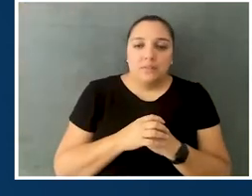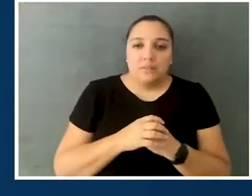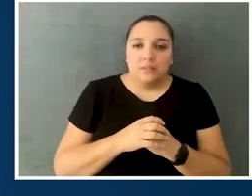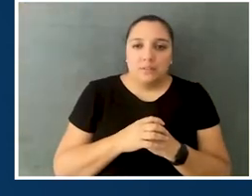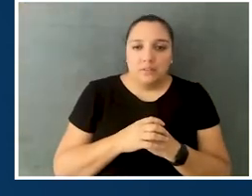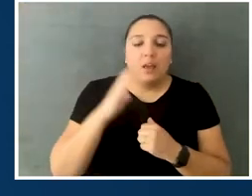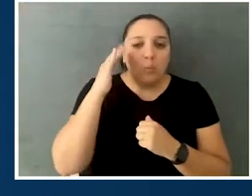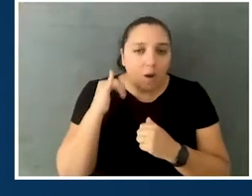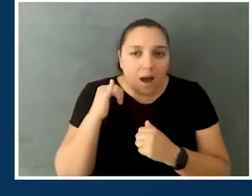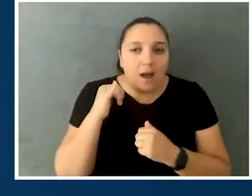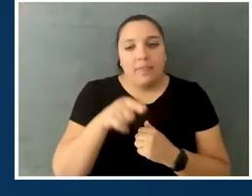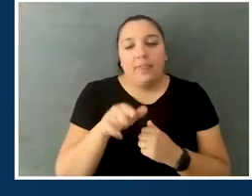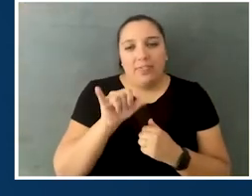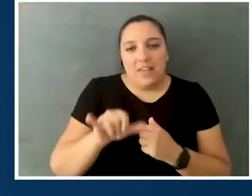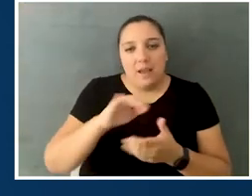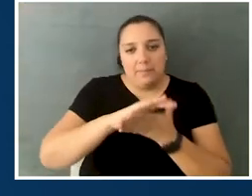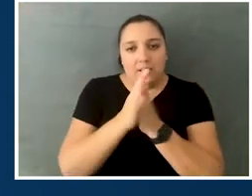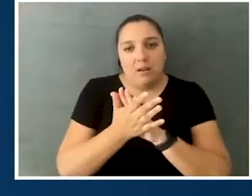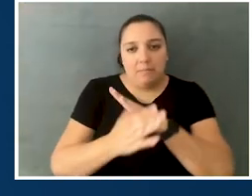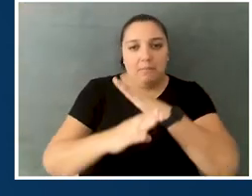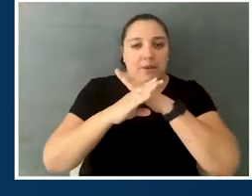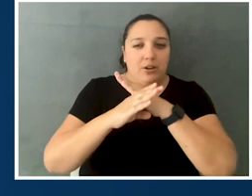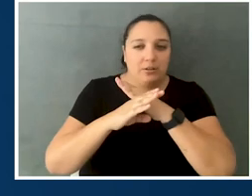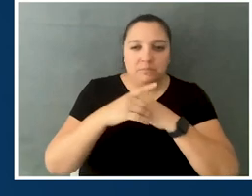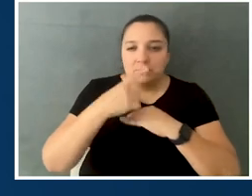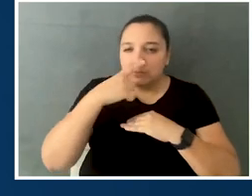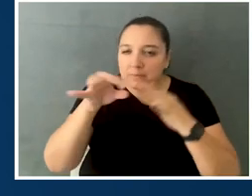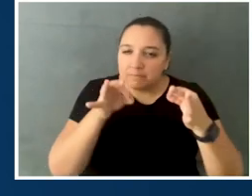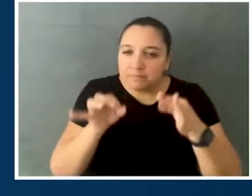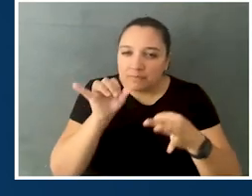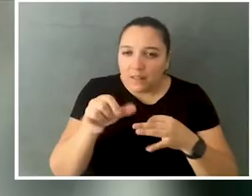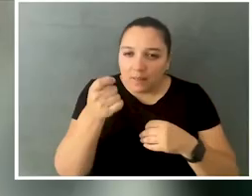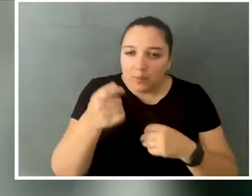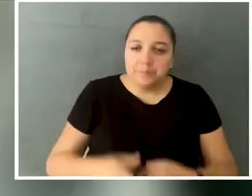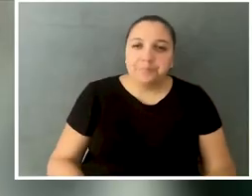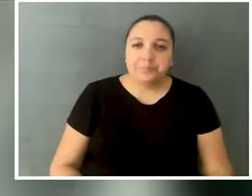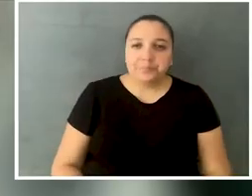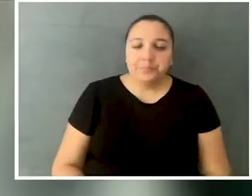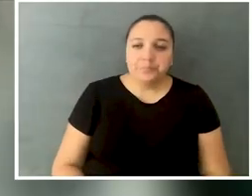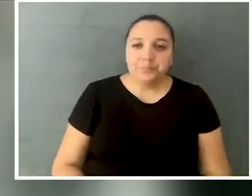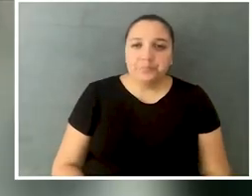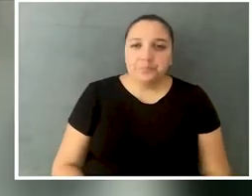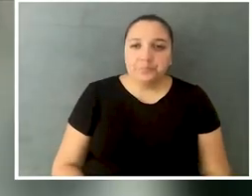is making it a barrier in and of itself. Let's talk about that a little bit. Yeah, one of the things I think is most interesting,